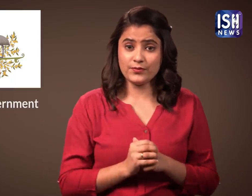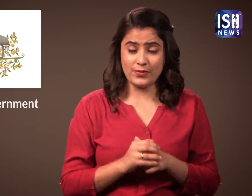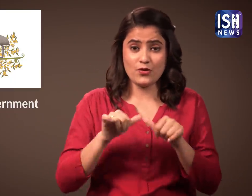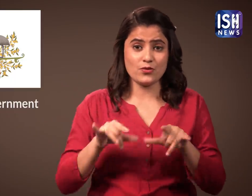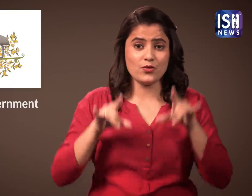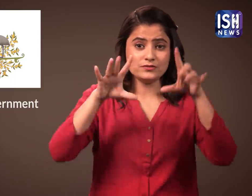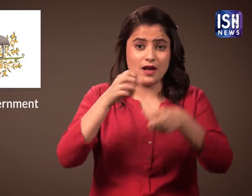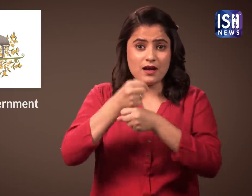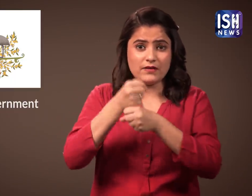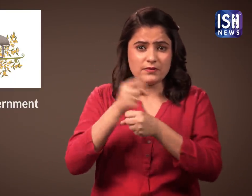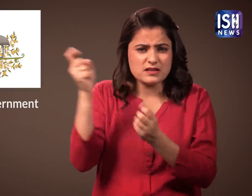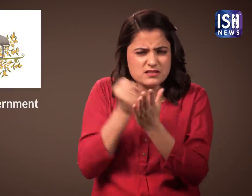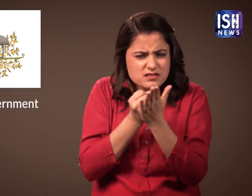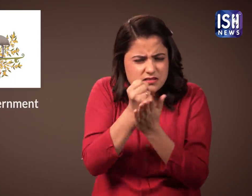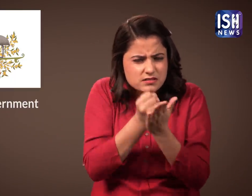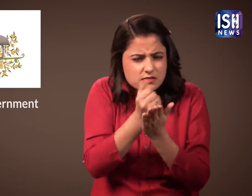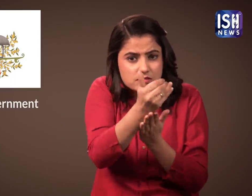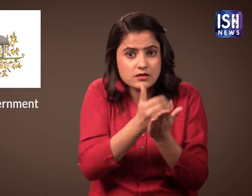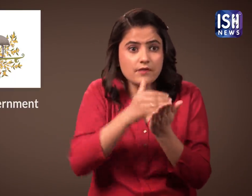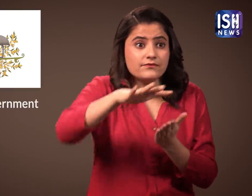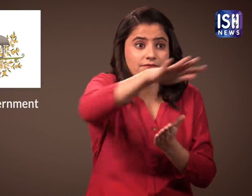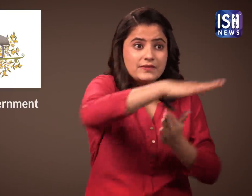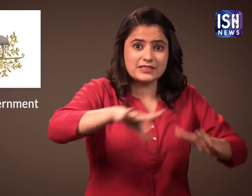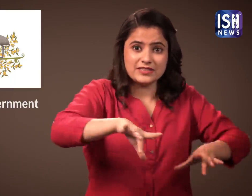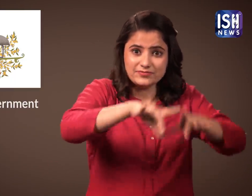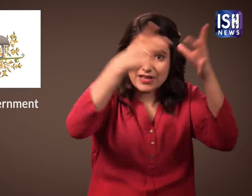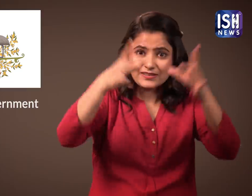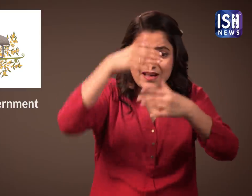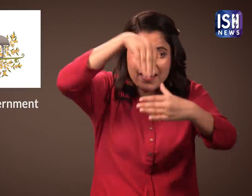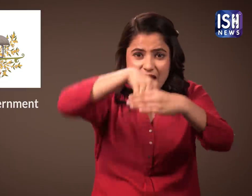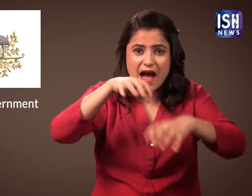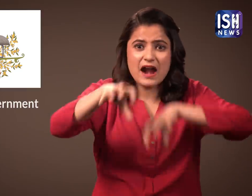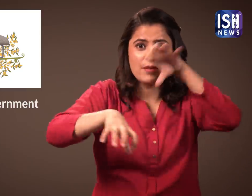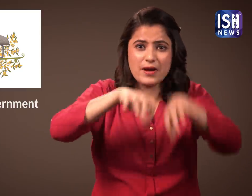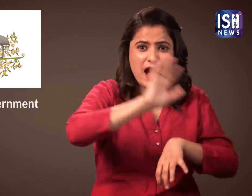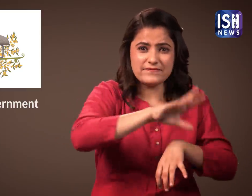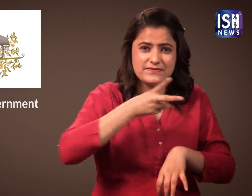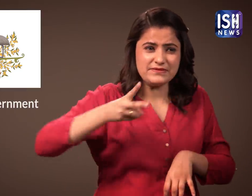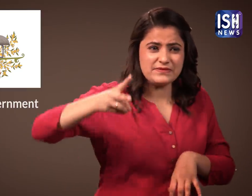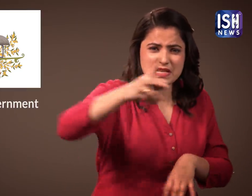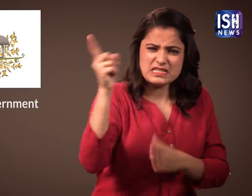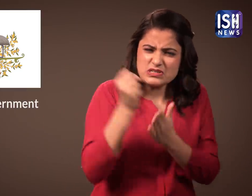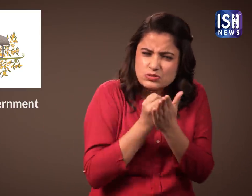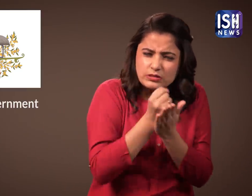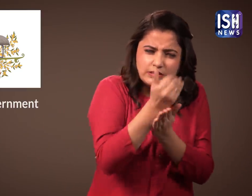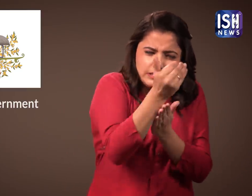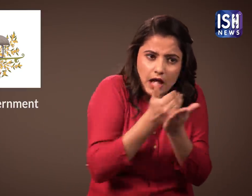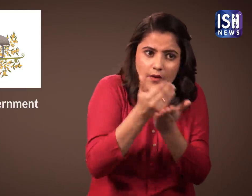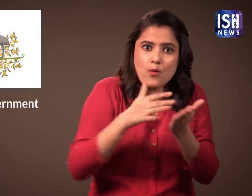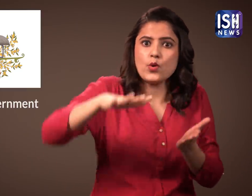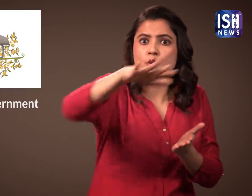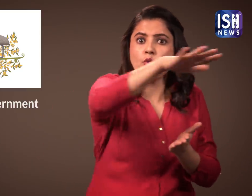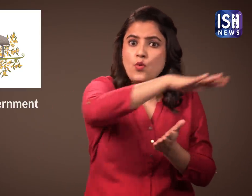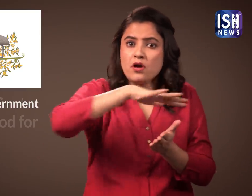The Australian government is working very hard to save the animals in the forests.